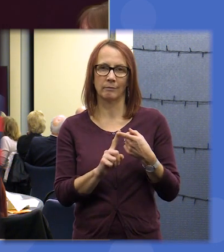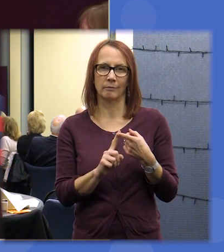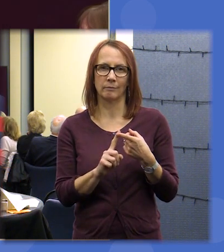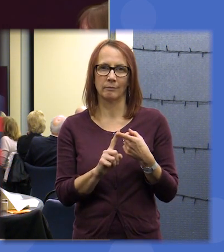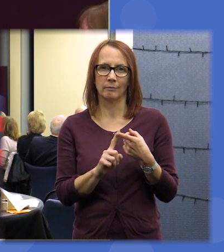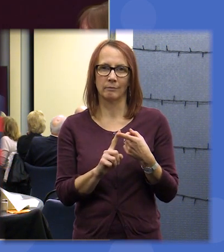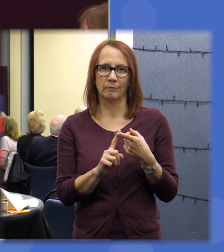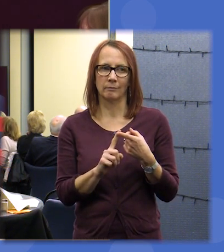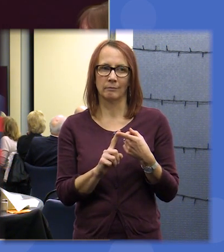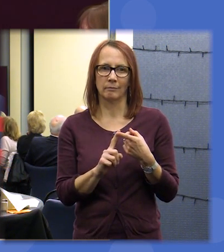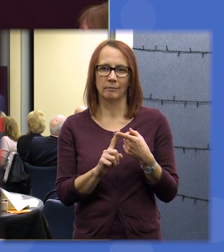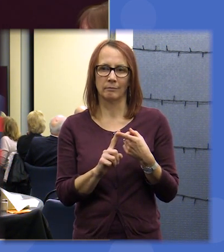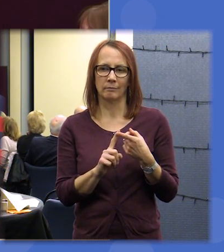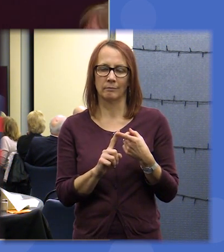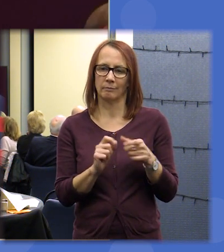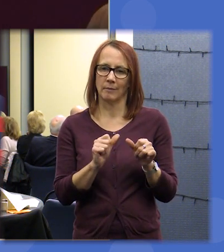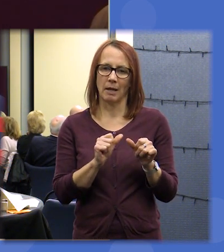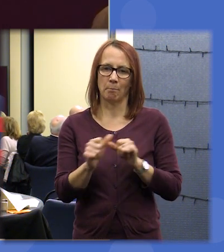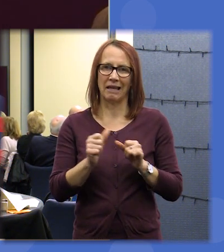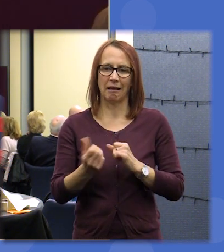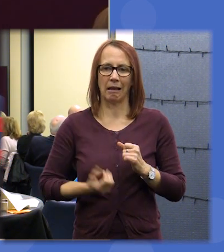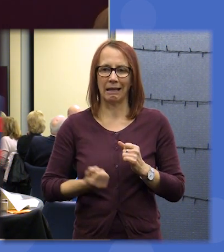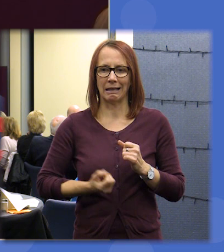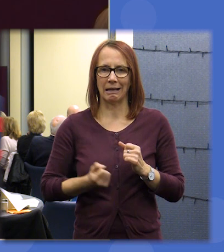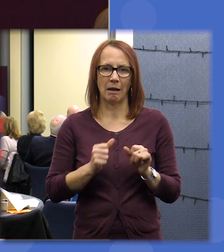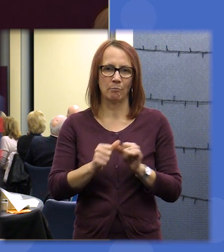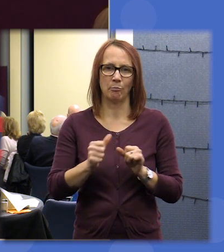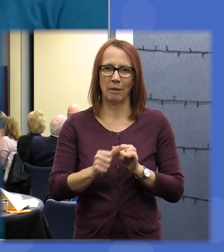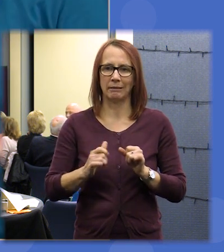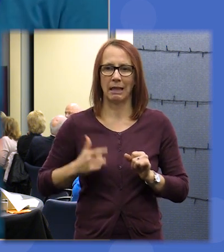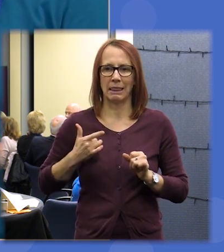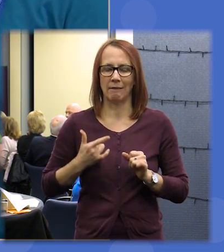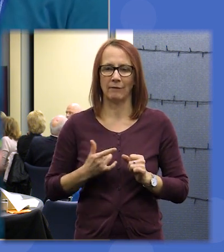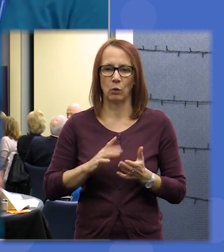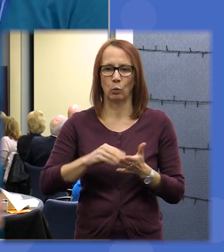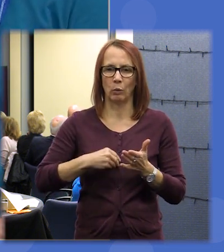number one to have better incomes a better living wage to reduce the poverty